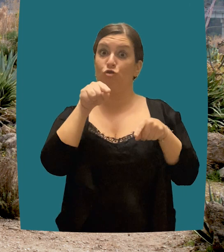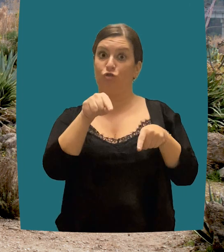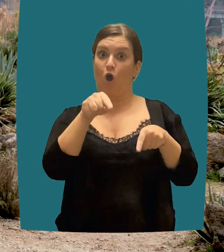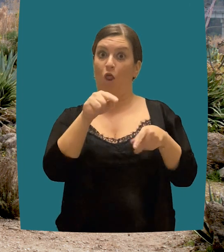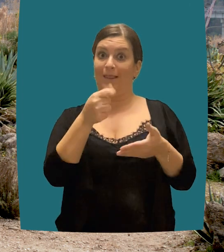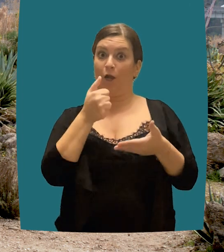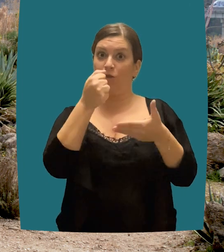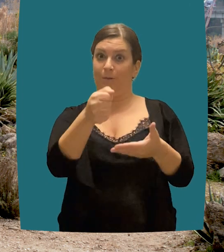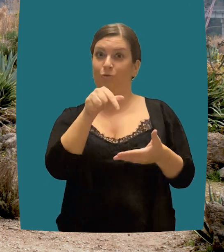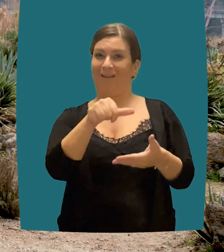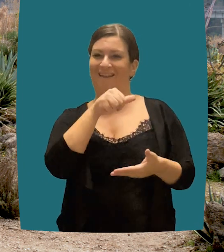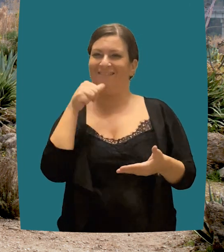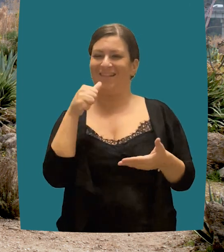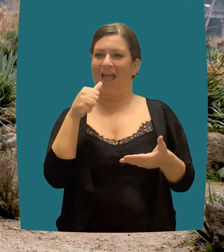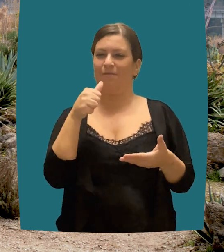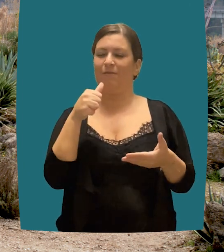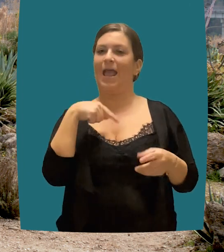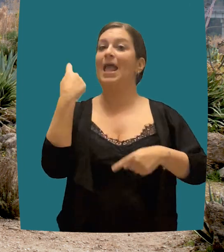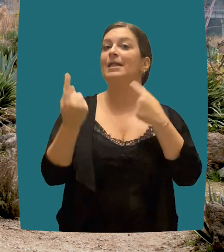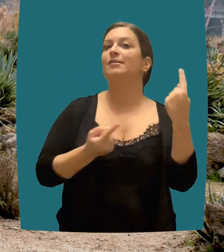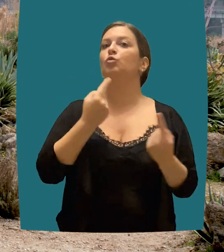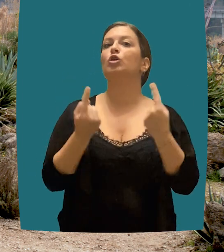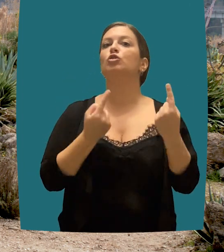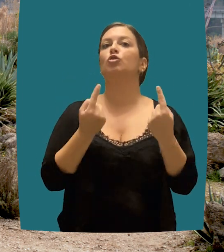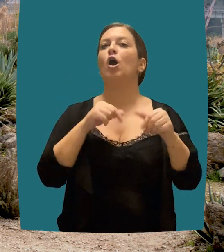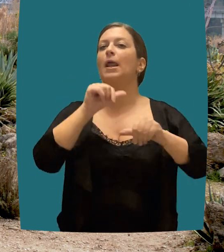must be carried out in compliance with the aforementioned principle.